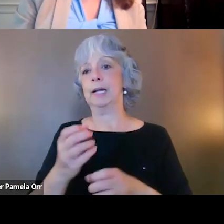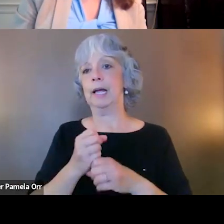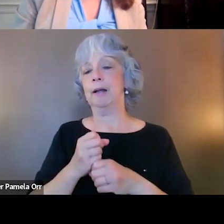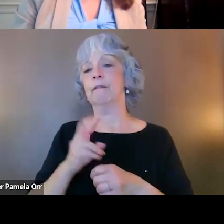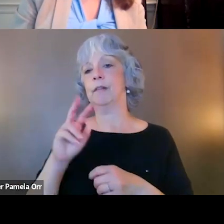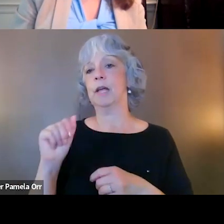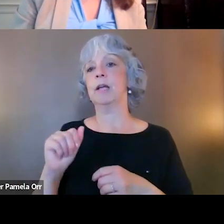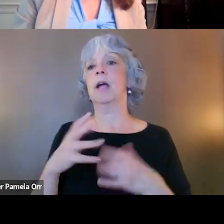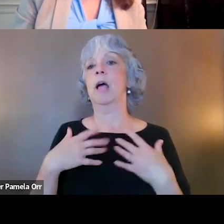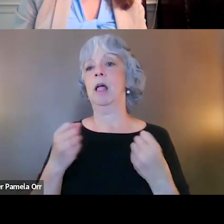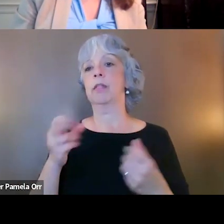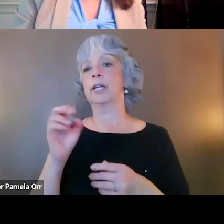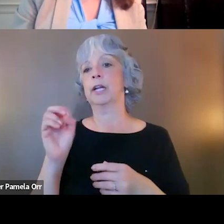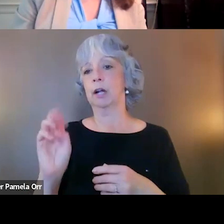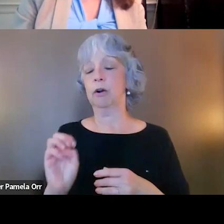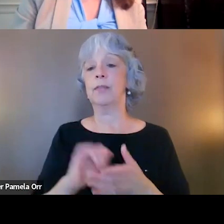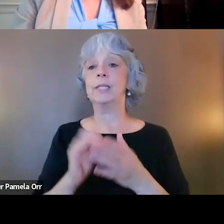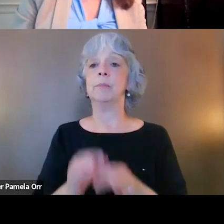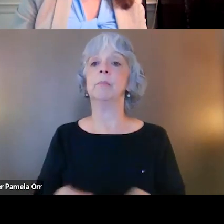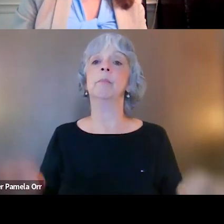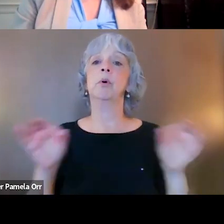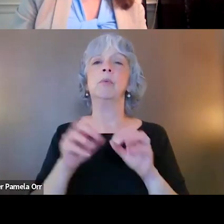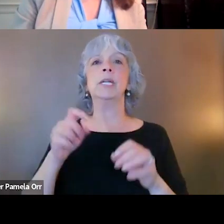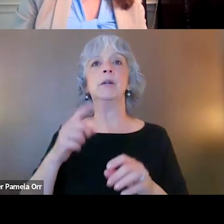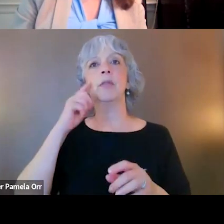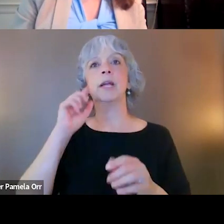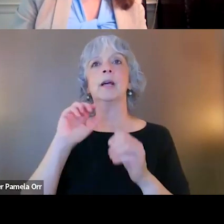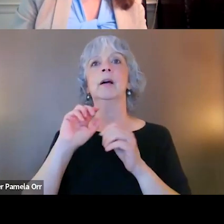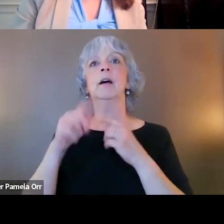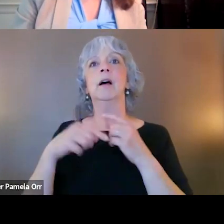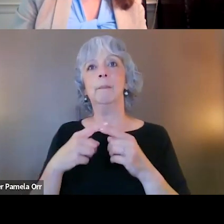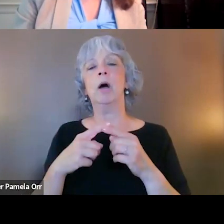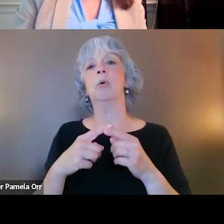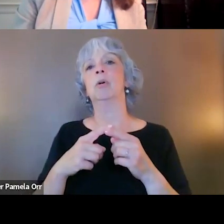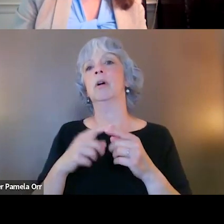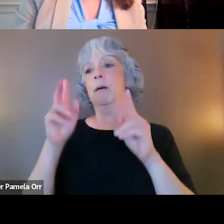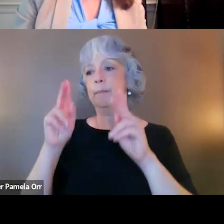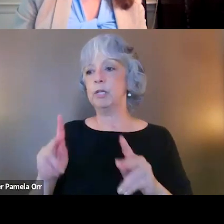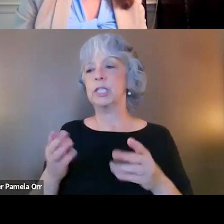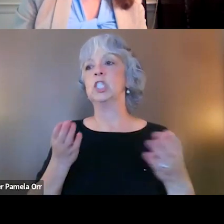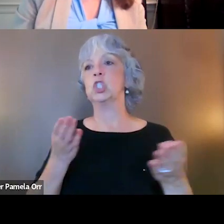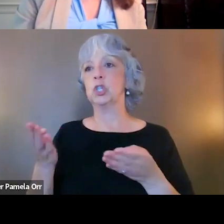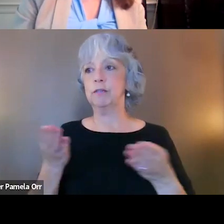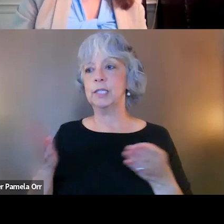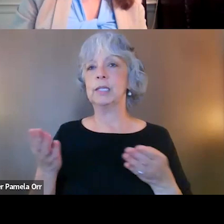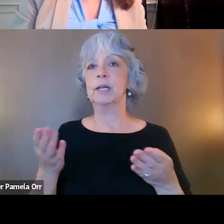in terms of how we think about service. And it's not that individual's fault that they were weren't activated. They still signed up to volunteer knowing that that was a risk.